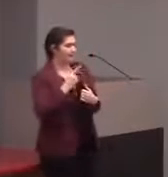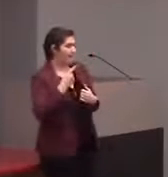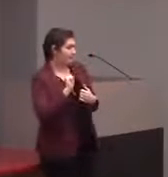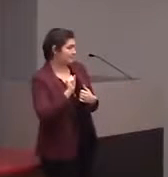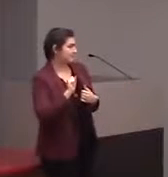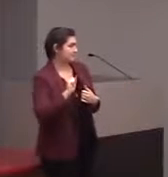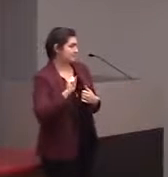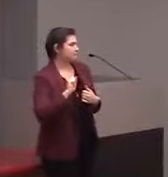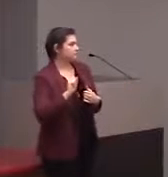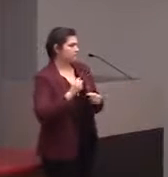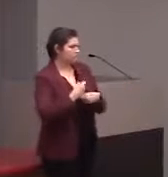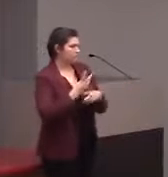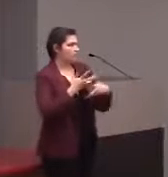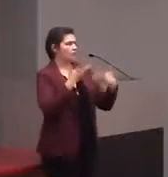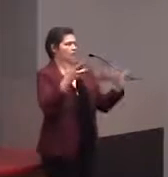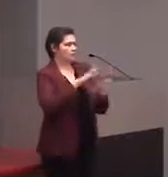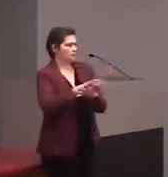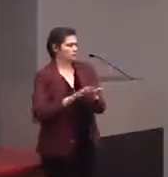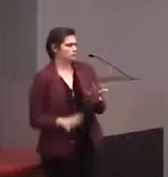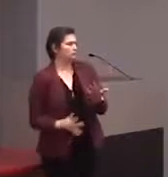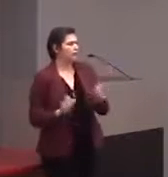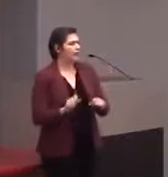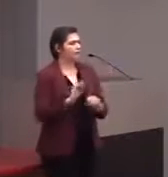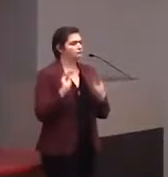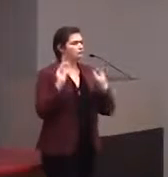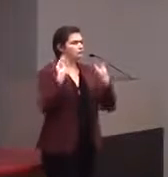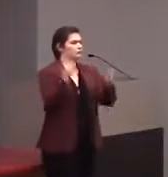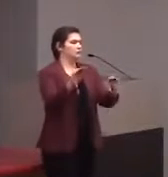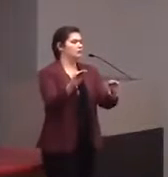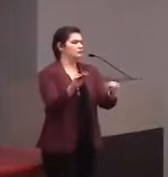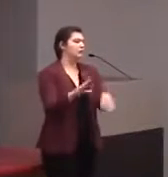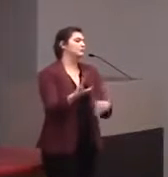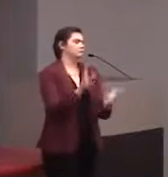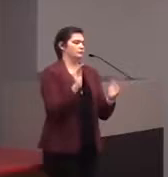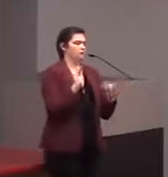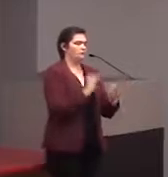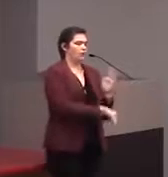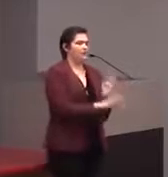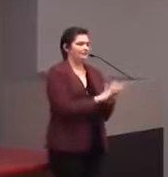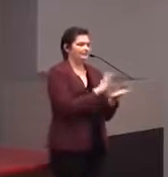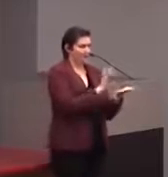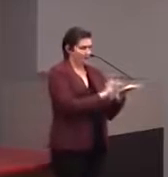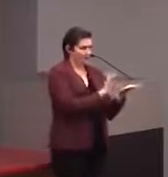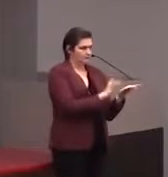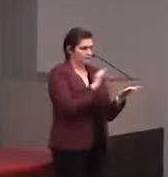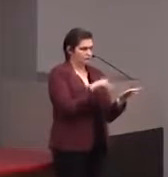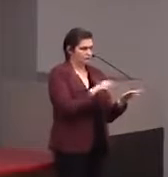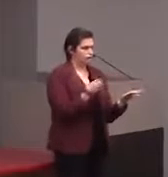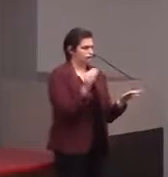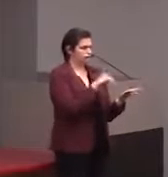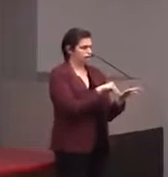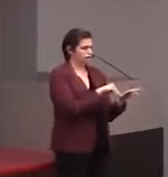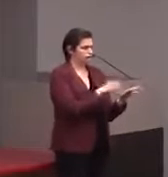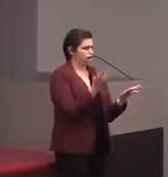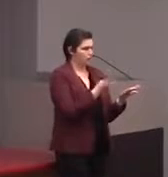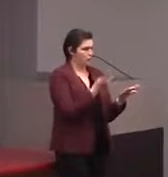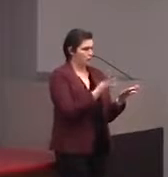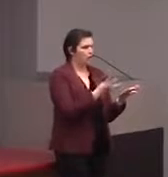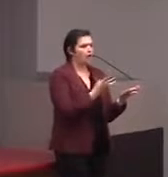So we make maps that you can put on tablets and this is something that a lot of museums want